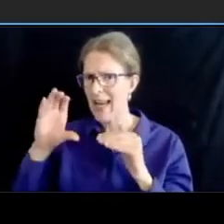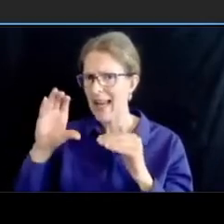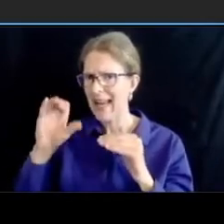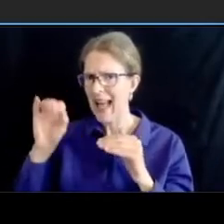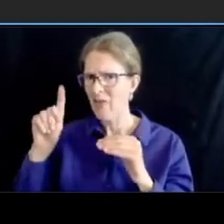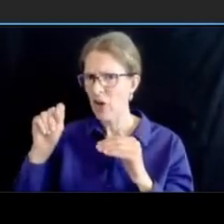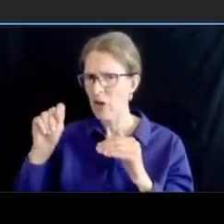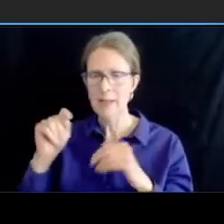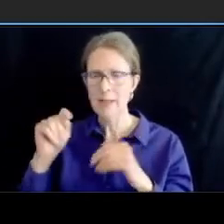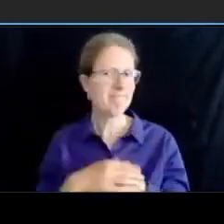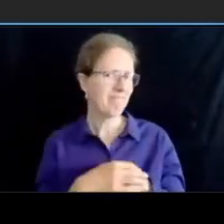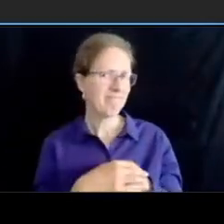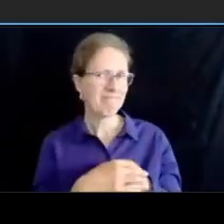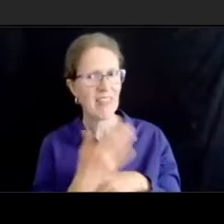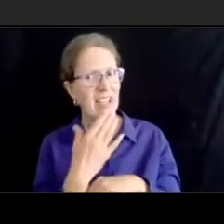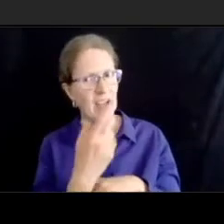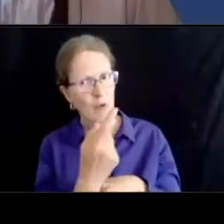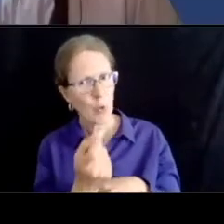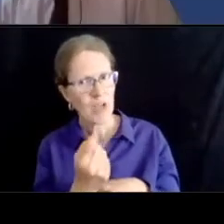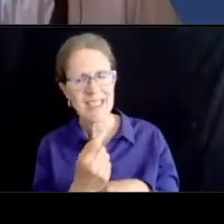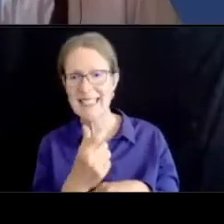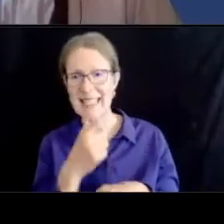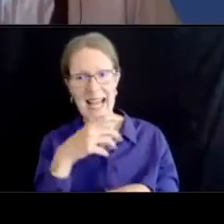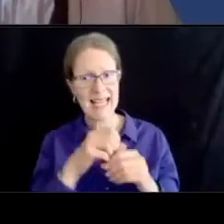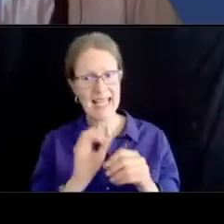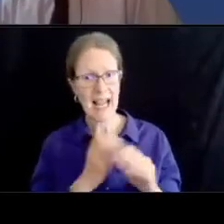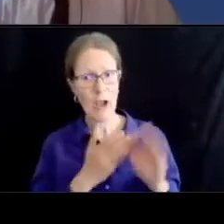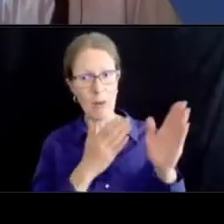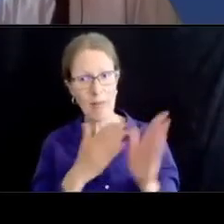i think we may look at it as far part of the bicycle master plan